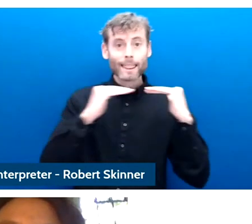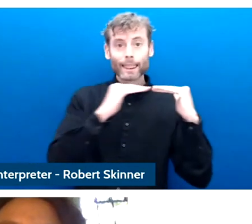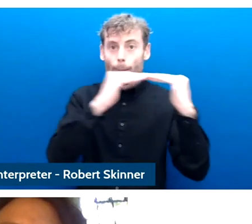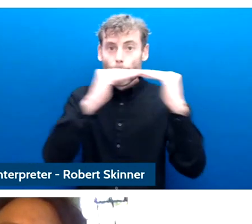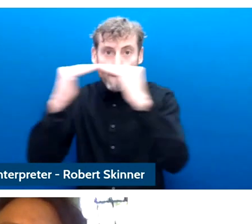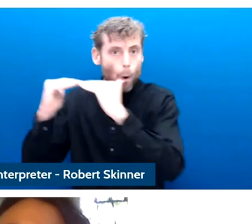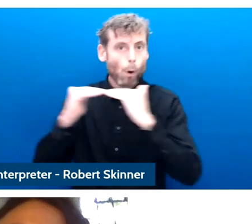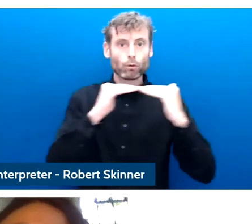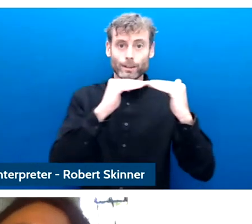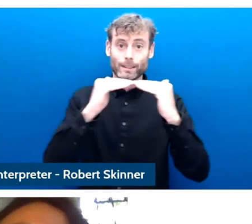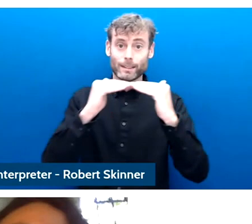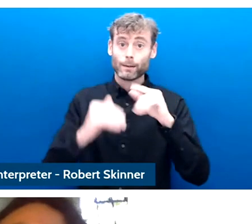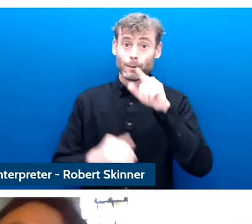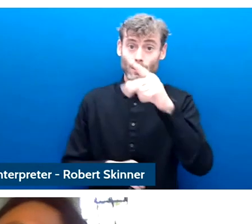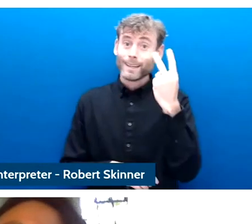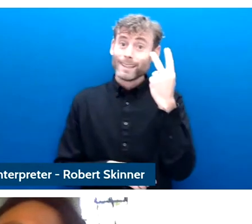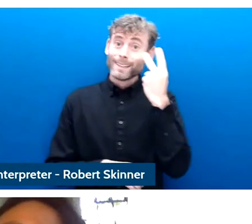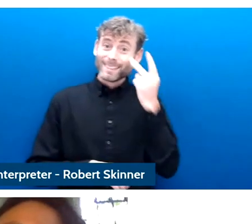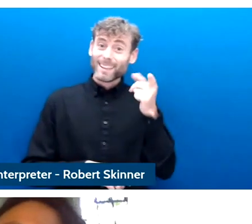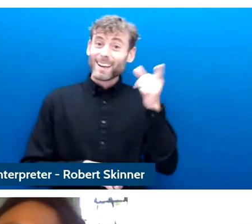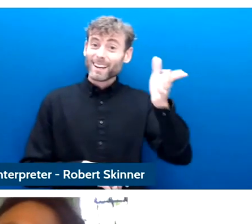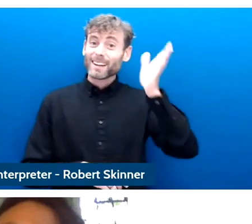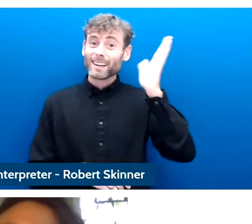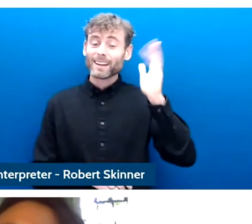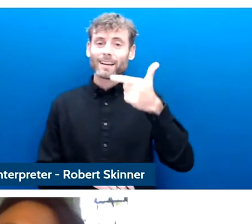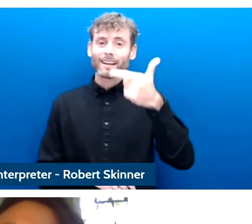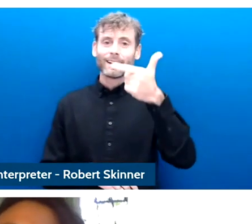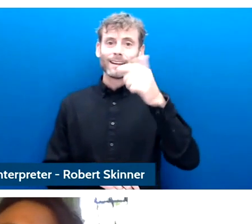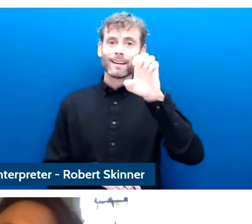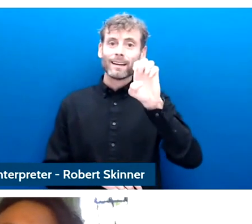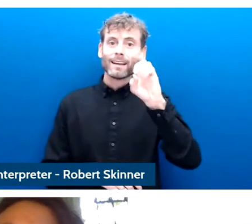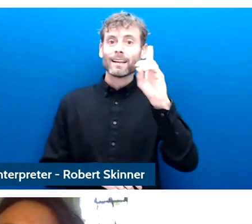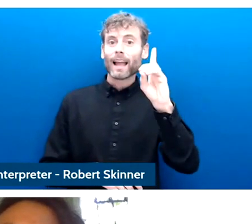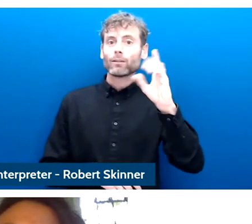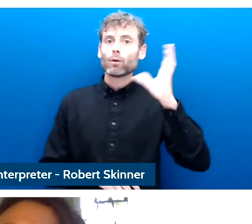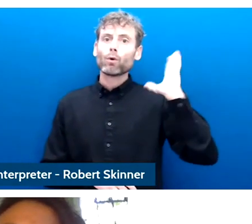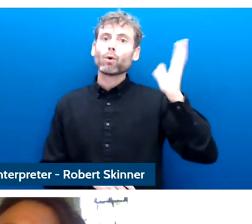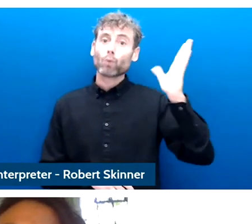that have said Ted talk what tech companies know about your kids recorded